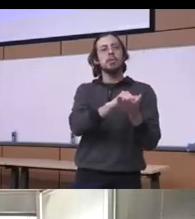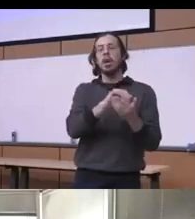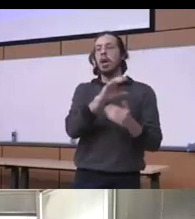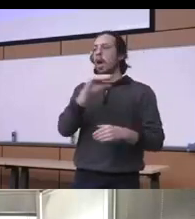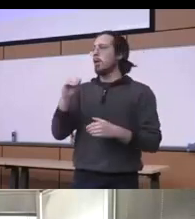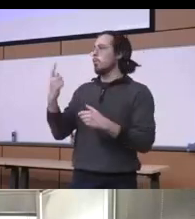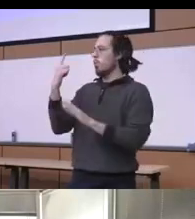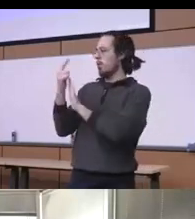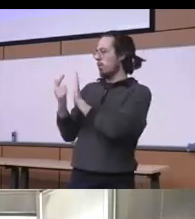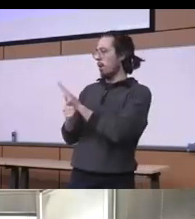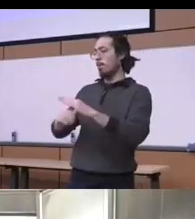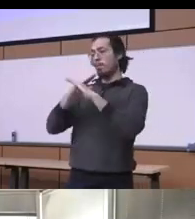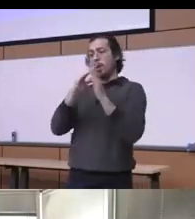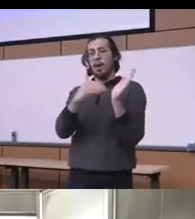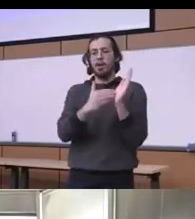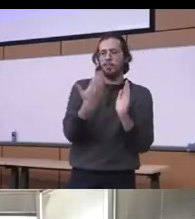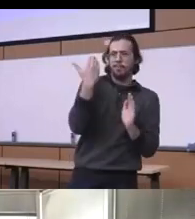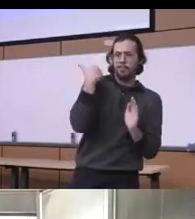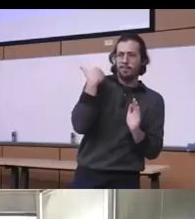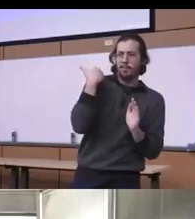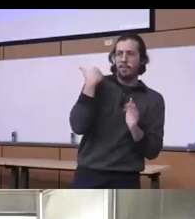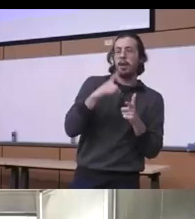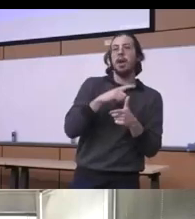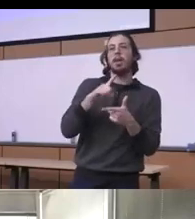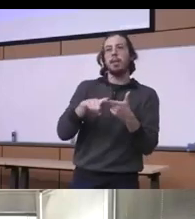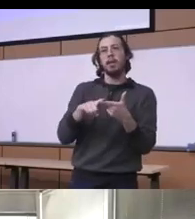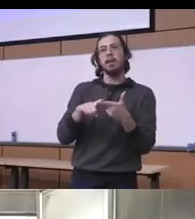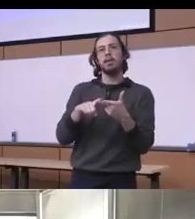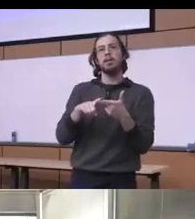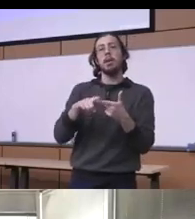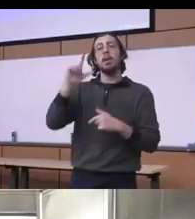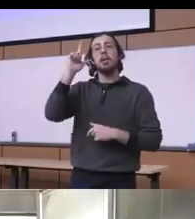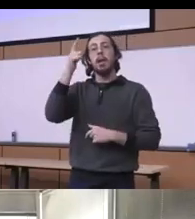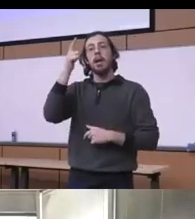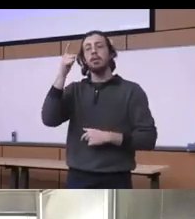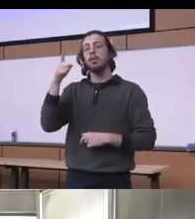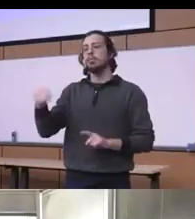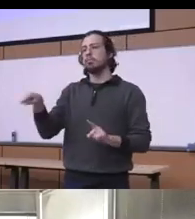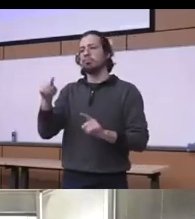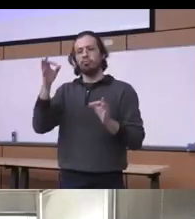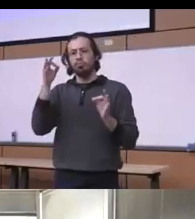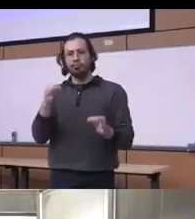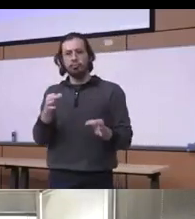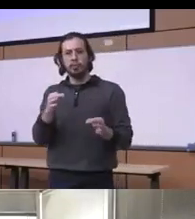Physicians initially then later on it said that in the course of his professional practice only